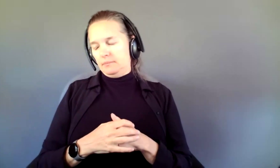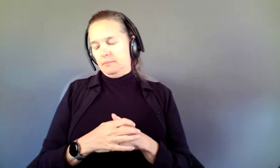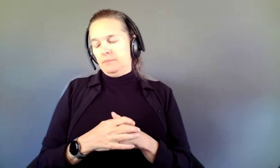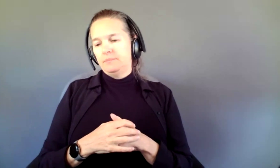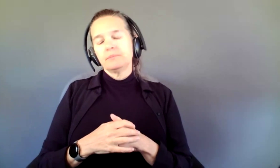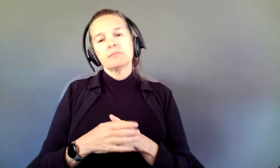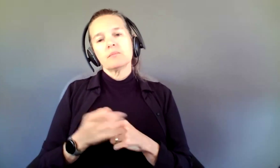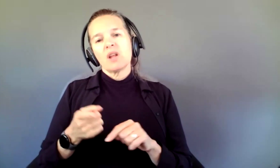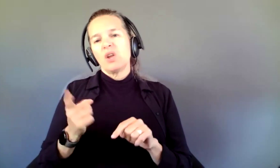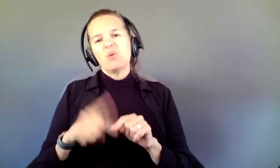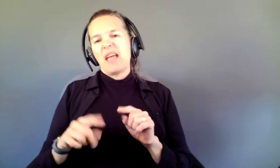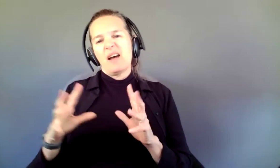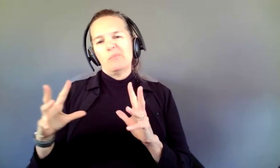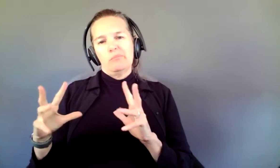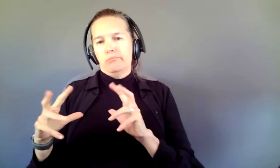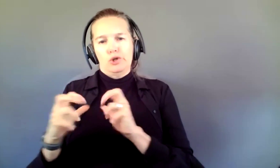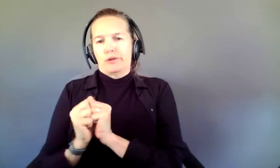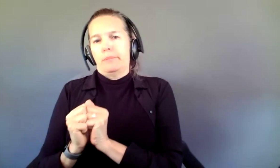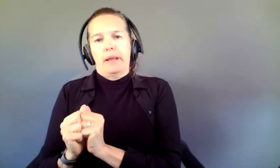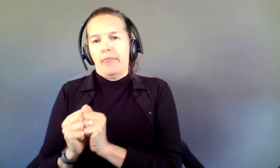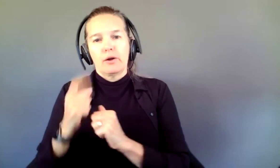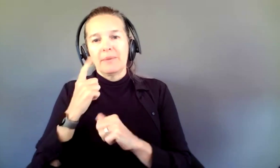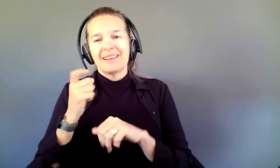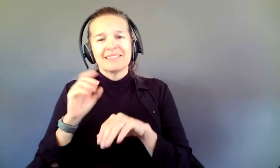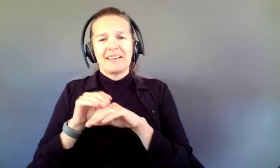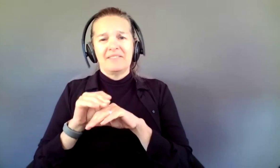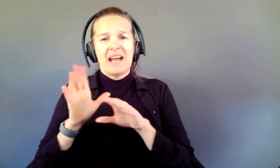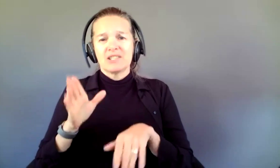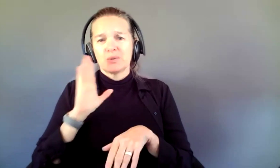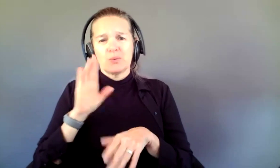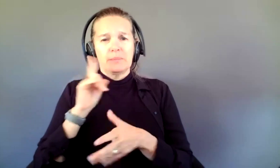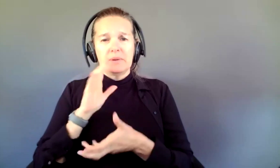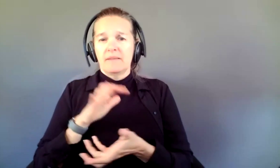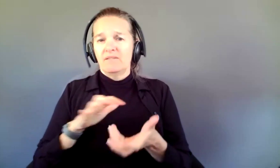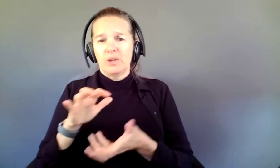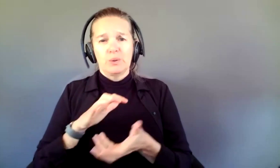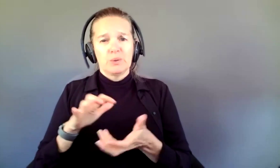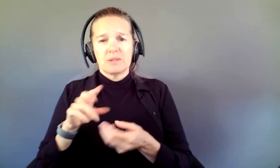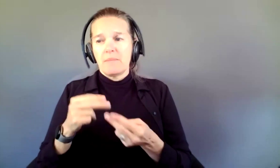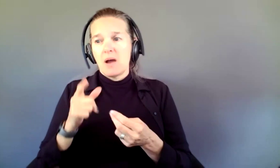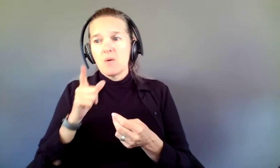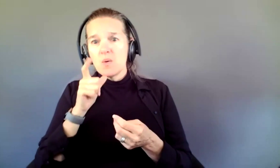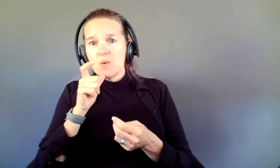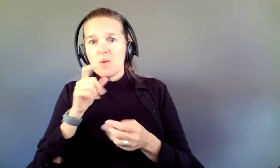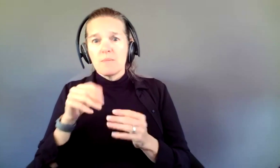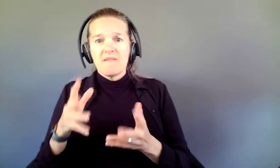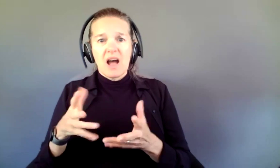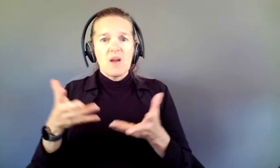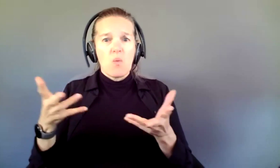mush them together, because the advisors will be confused about who's providing what resources. A